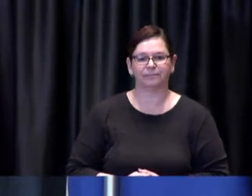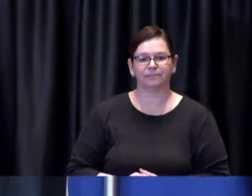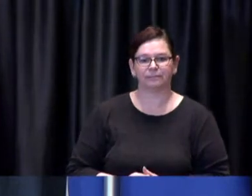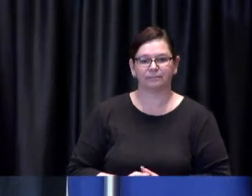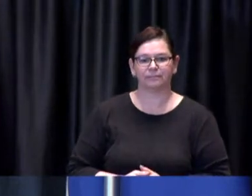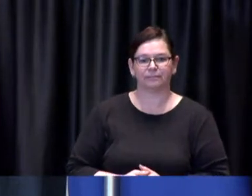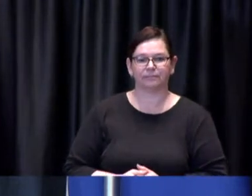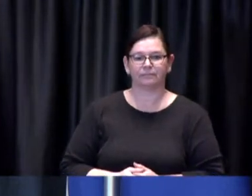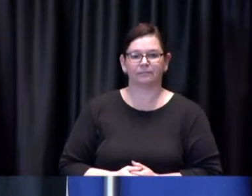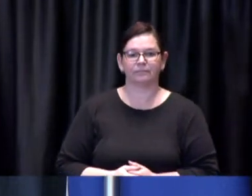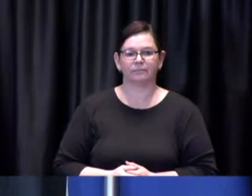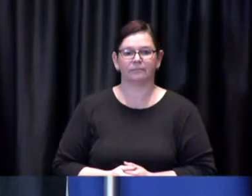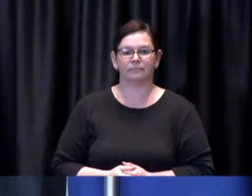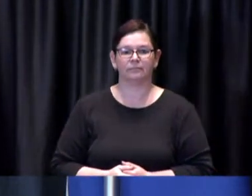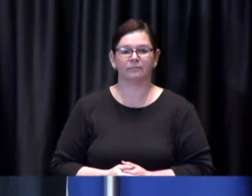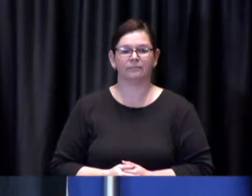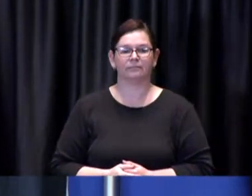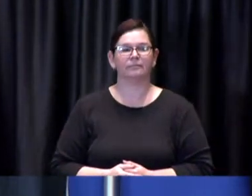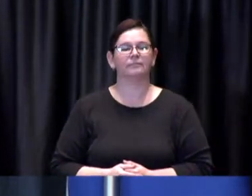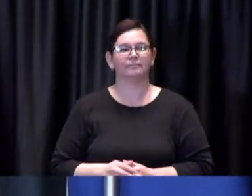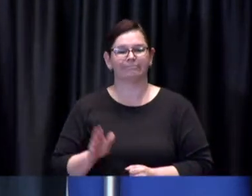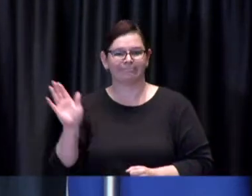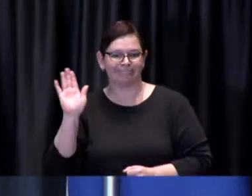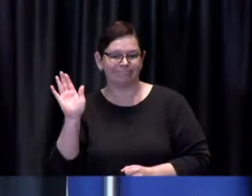Francine: Oh hi there's been some uh there was some talk this morning